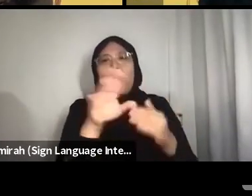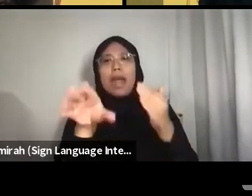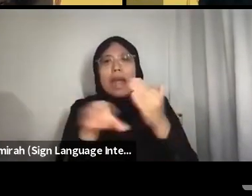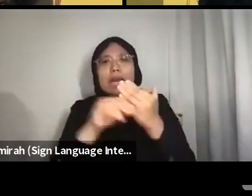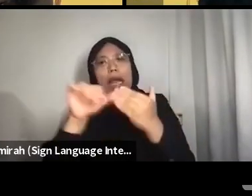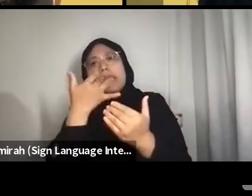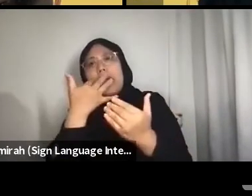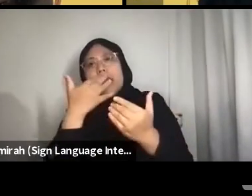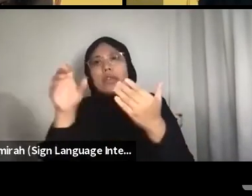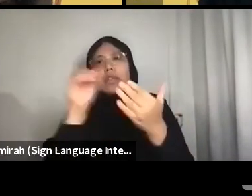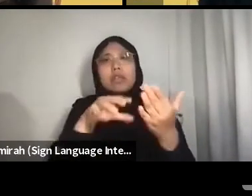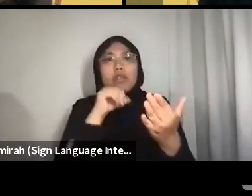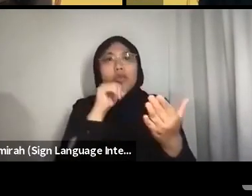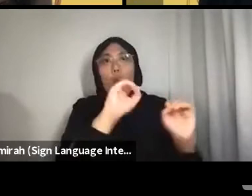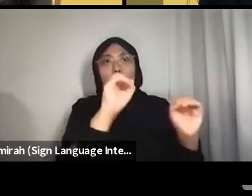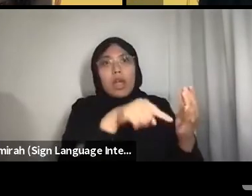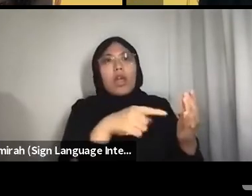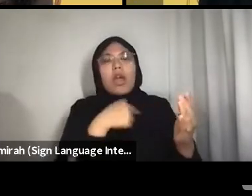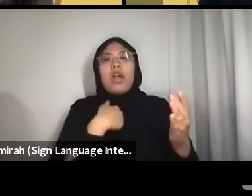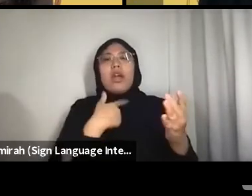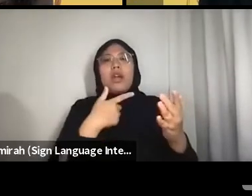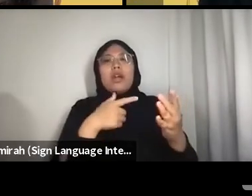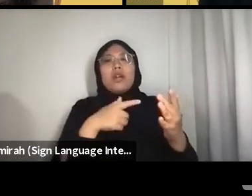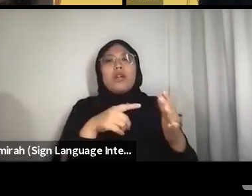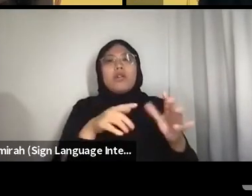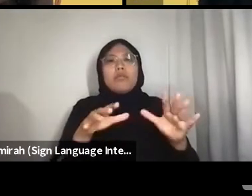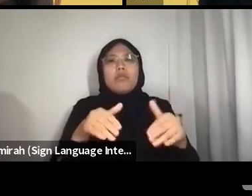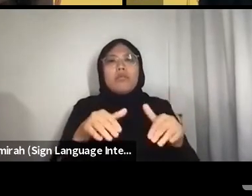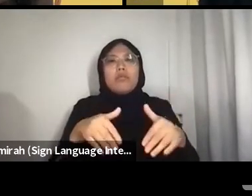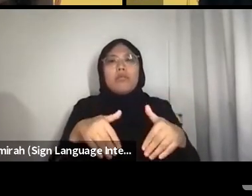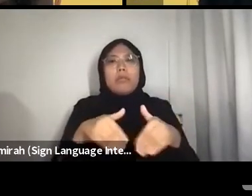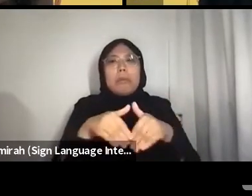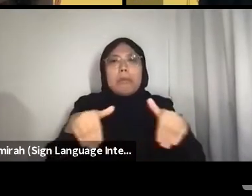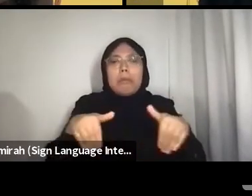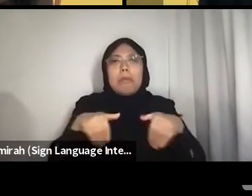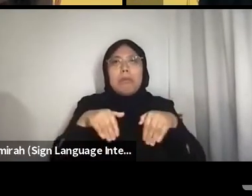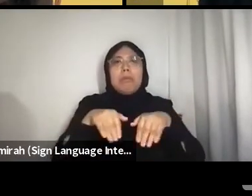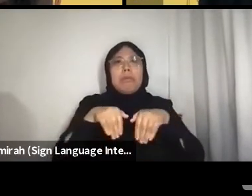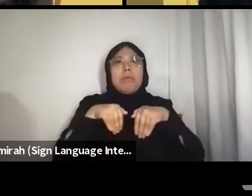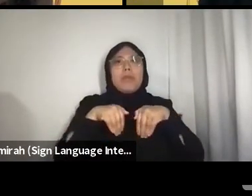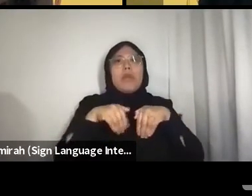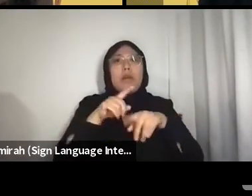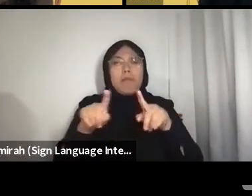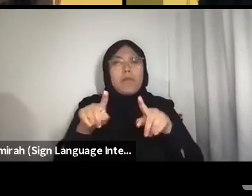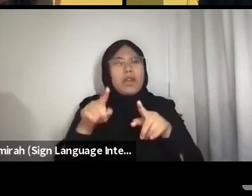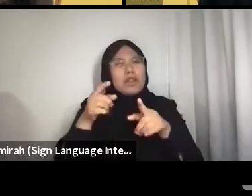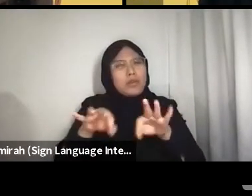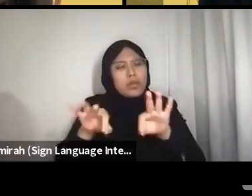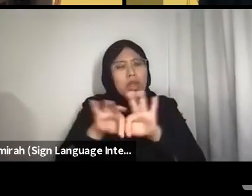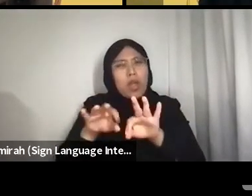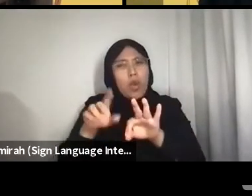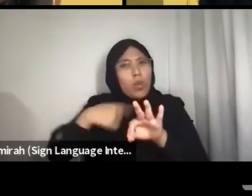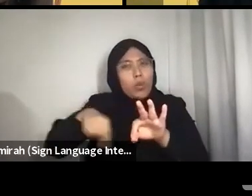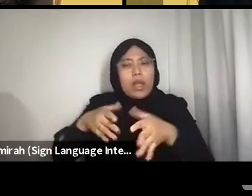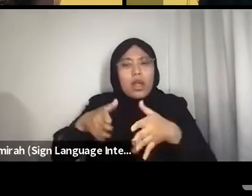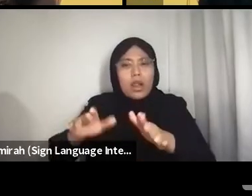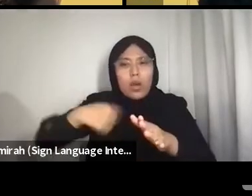And also, are we allowing ourselves space to hold expression that we may not necessarily grasp immediately?